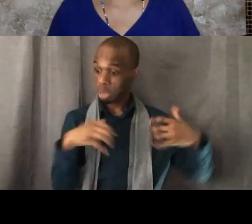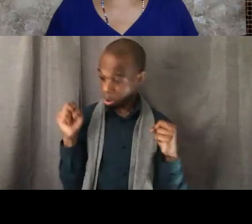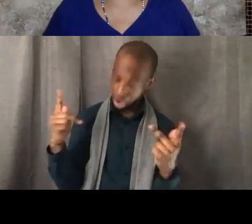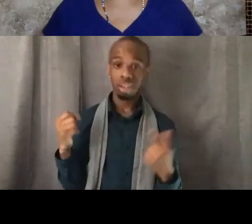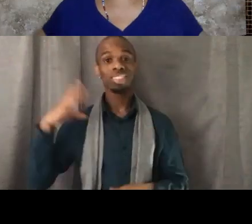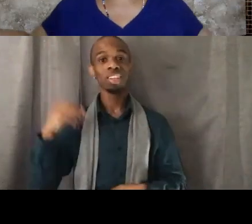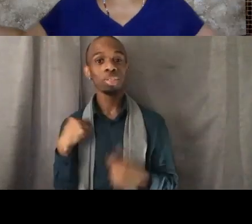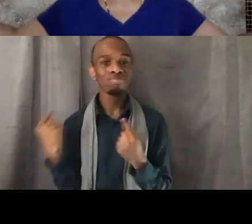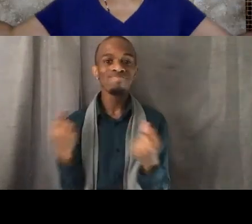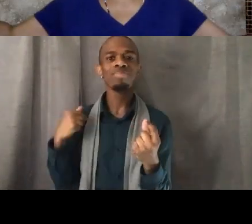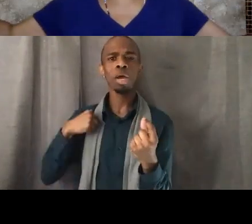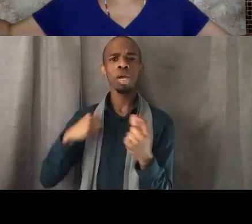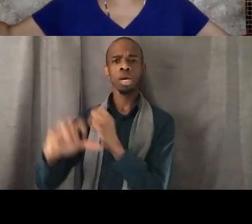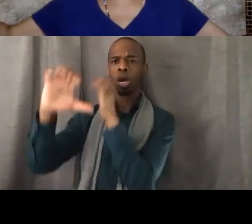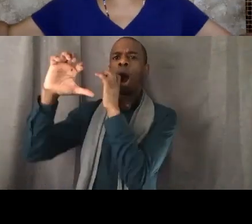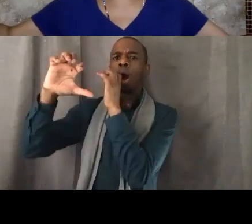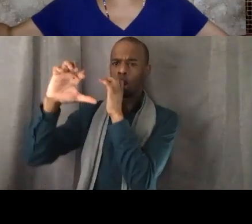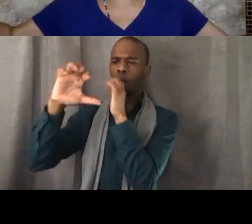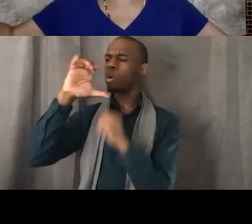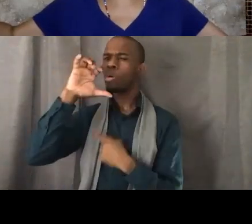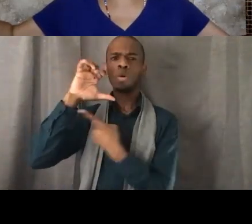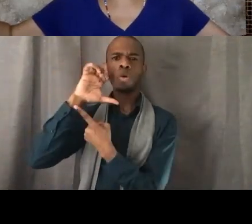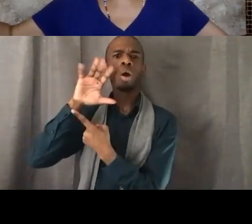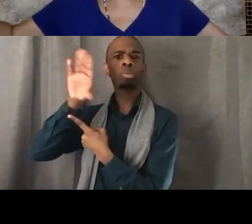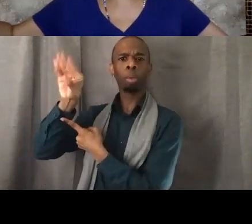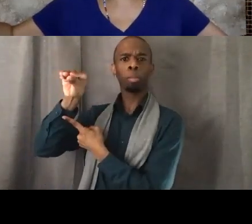And the thousands of people who were in the park or thousands.